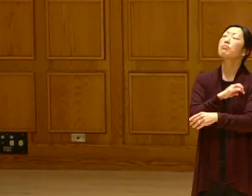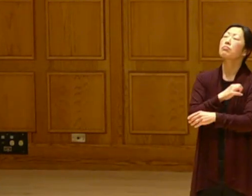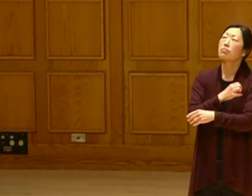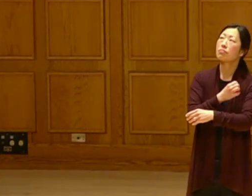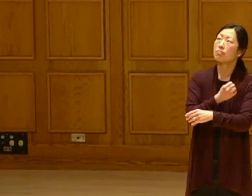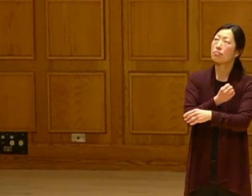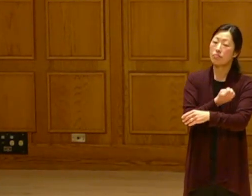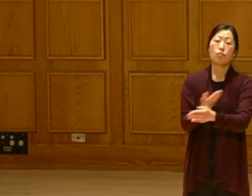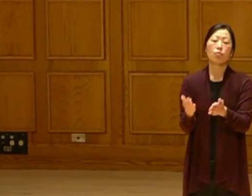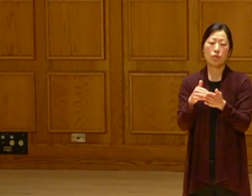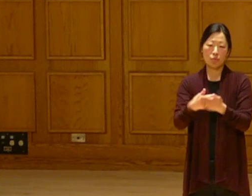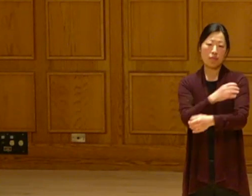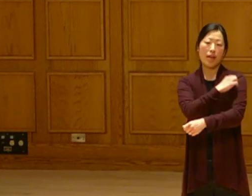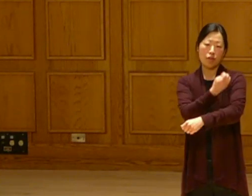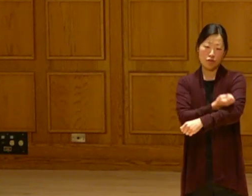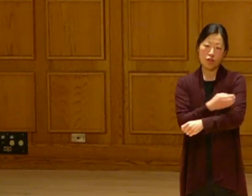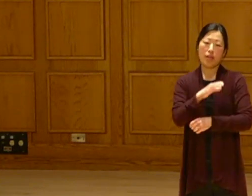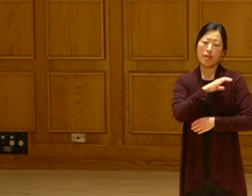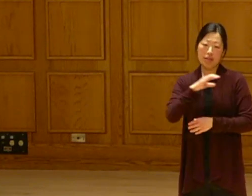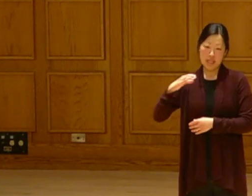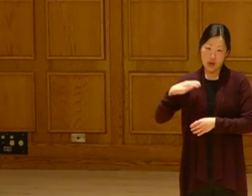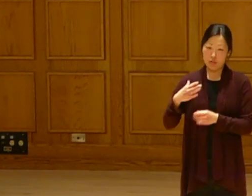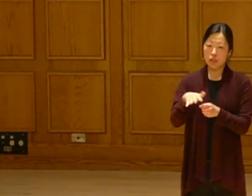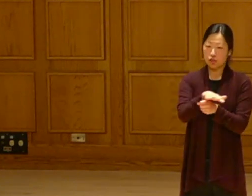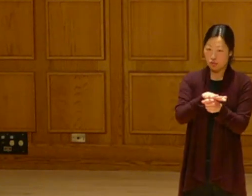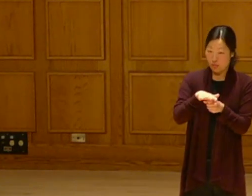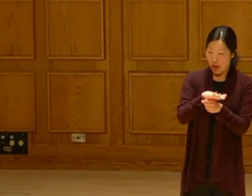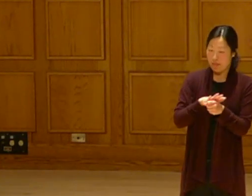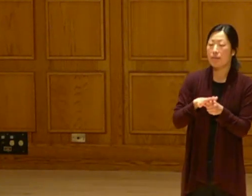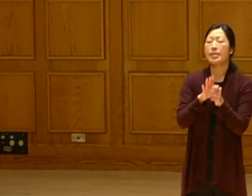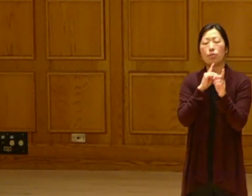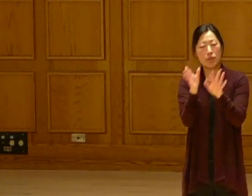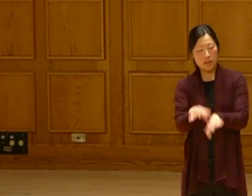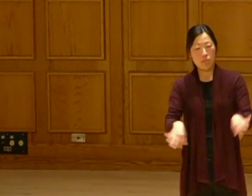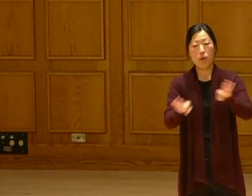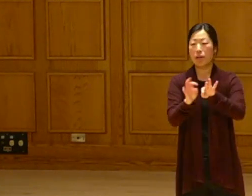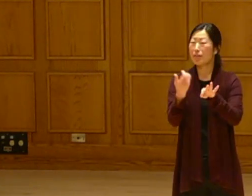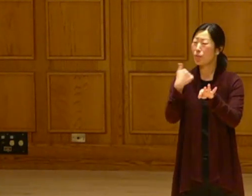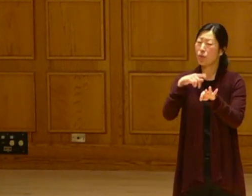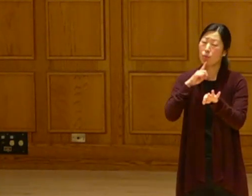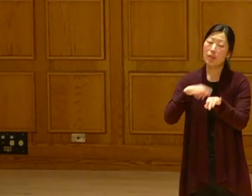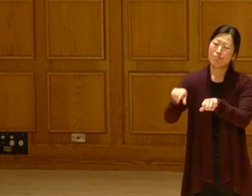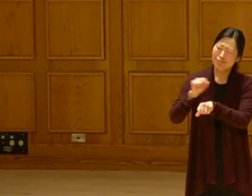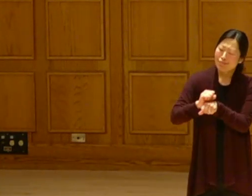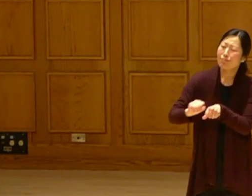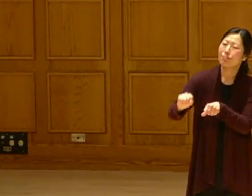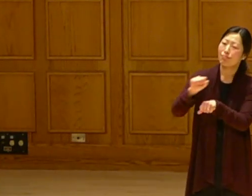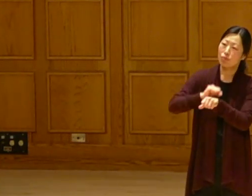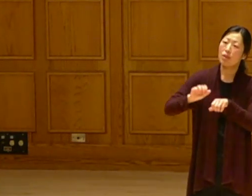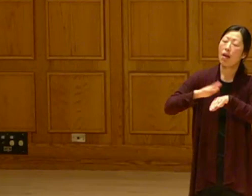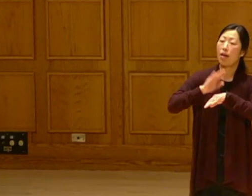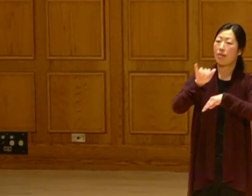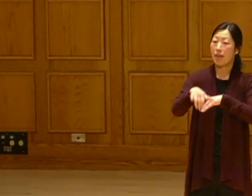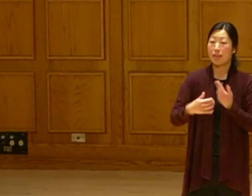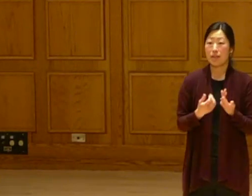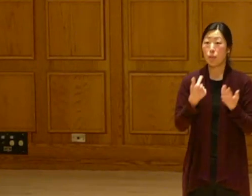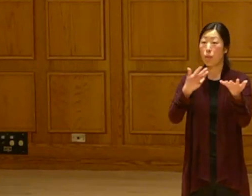That's why it is so poor in the State of Minnesota. That's why I hope we get past here. That's what I'm working on.